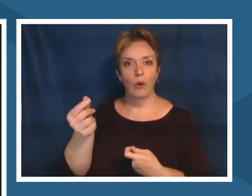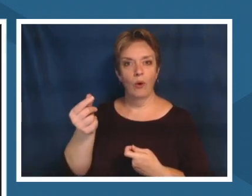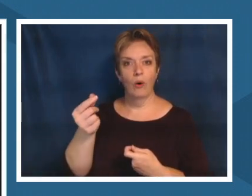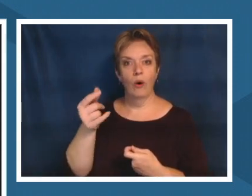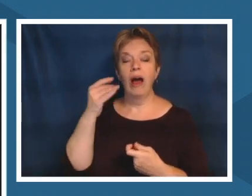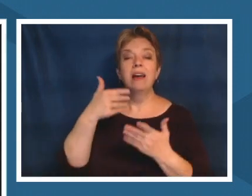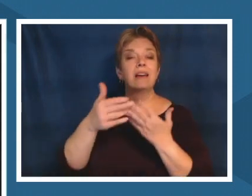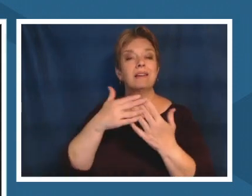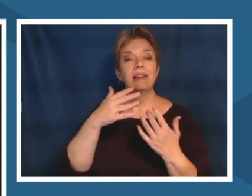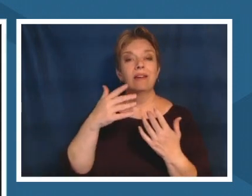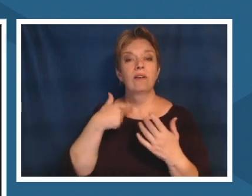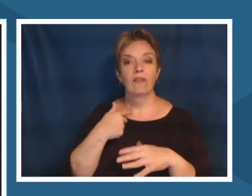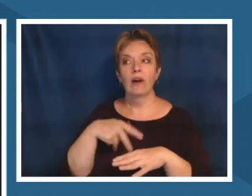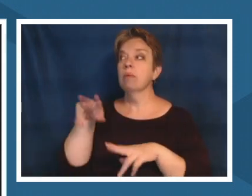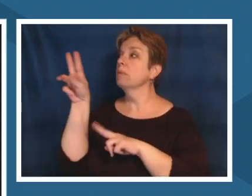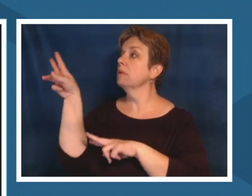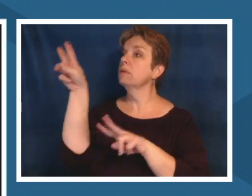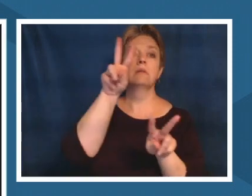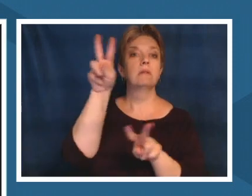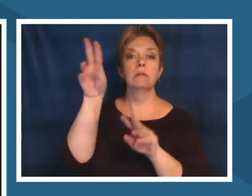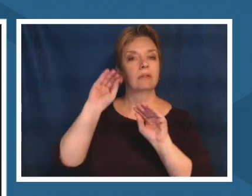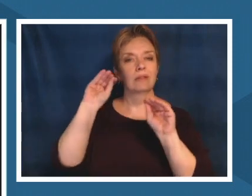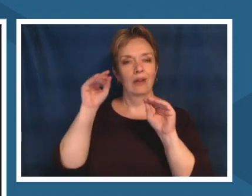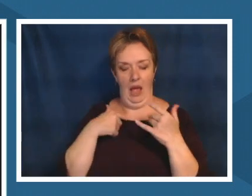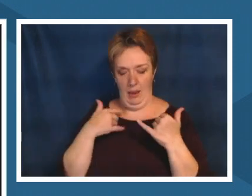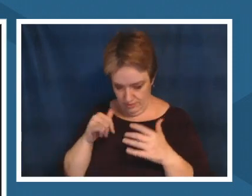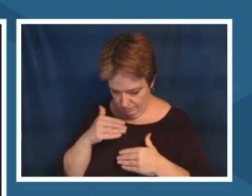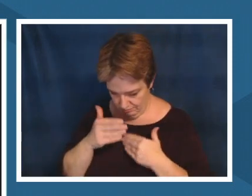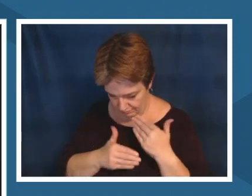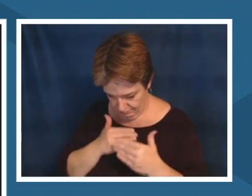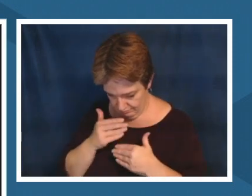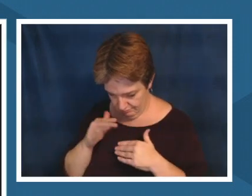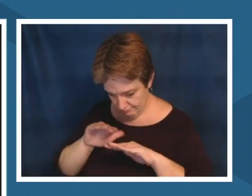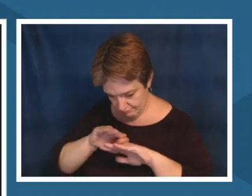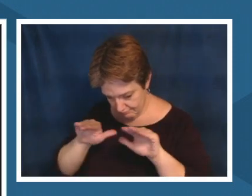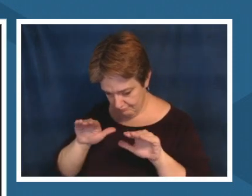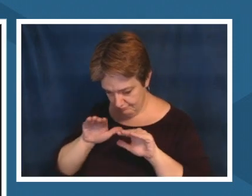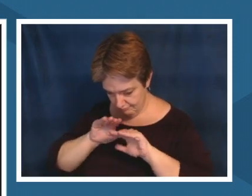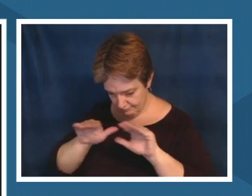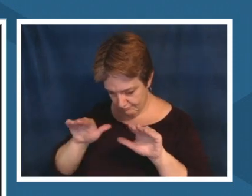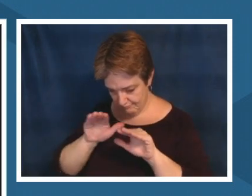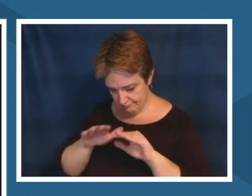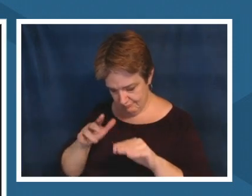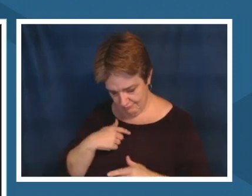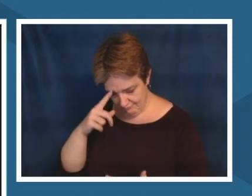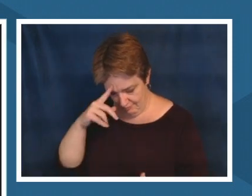and so that reminds me of my now